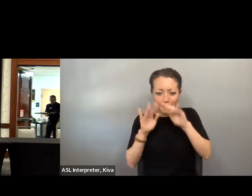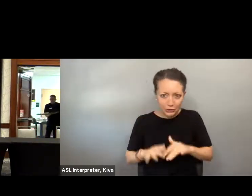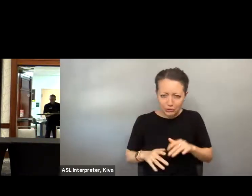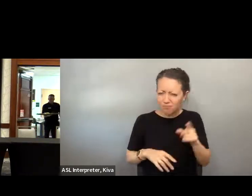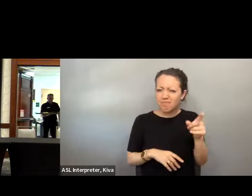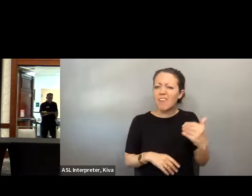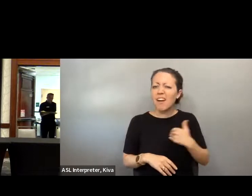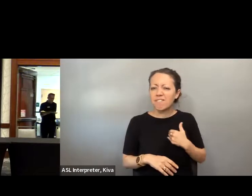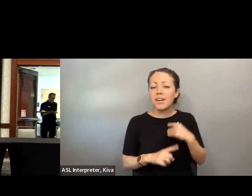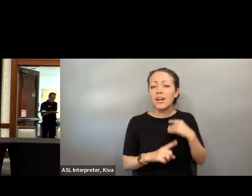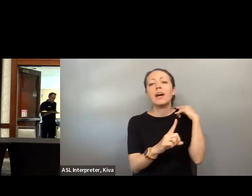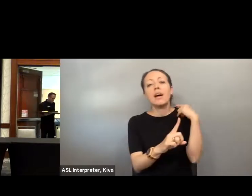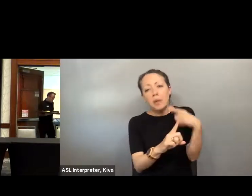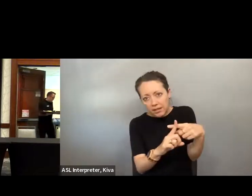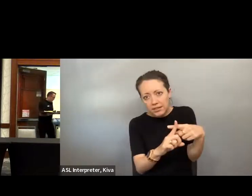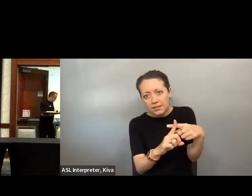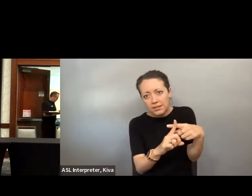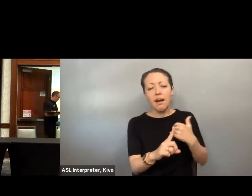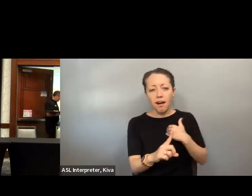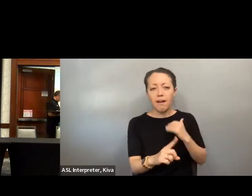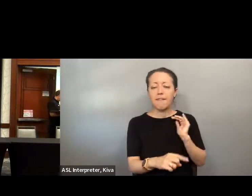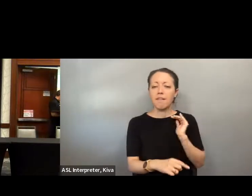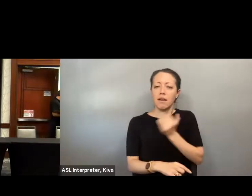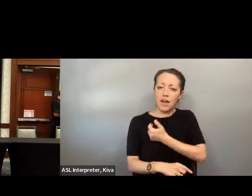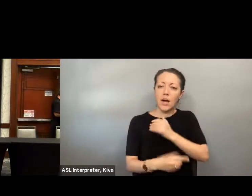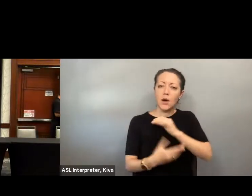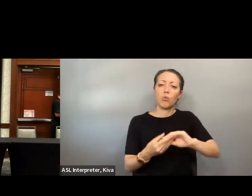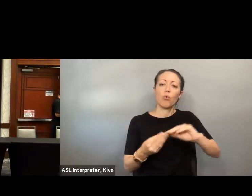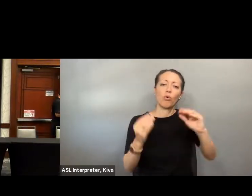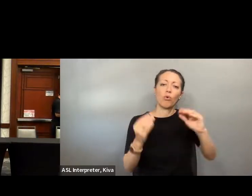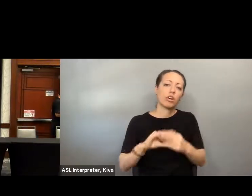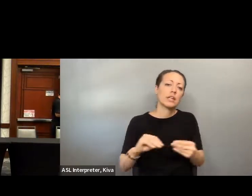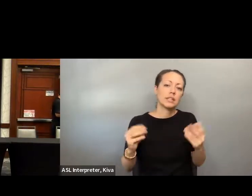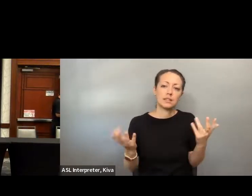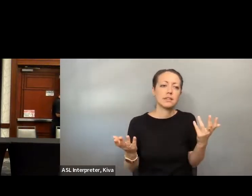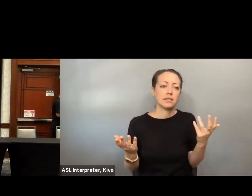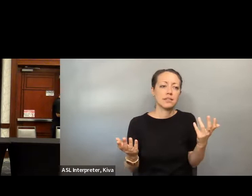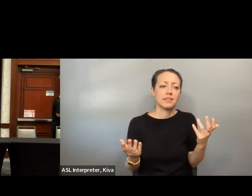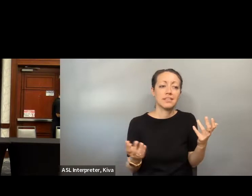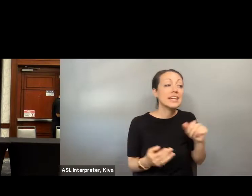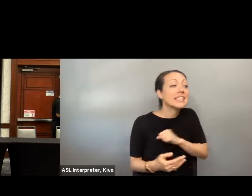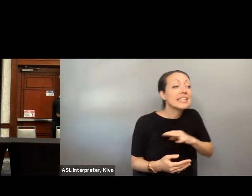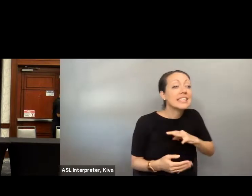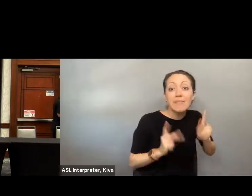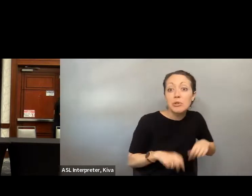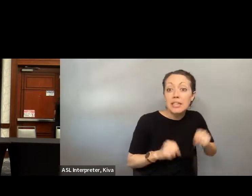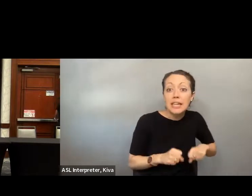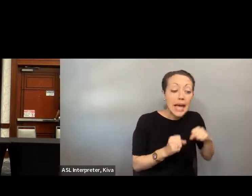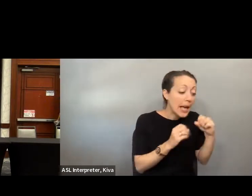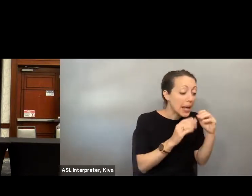prepped with the details that she needs from her staff, the facts, the The facts that statistics about they able to folks right to vote, but what she no policy won't know.